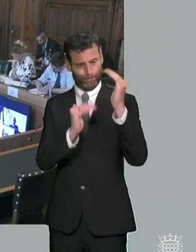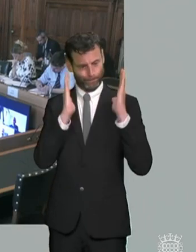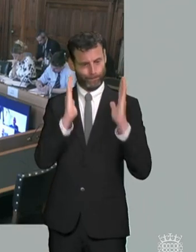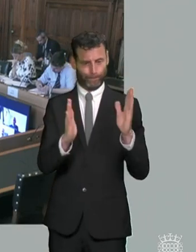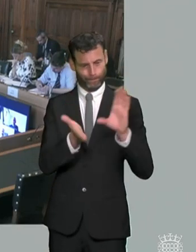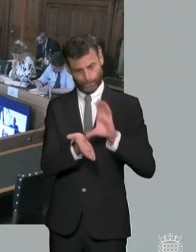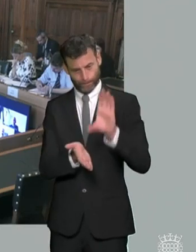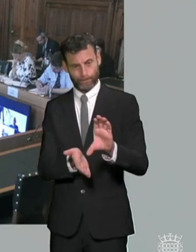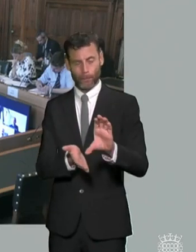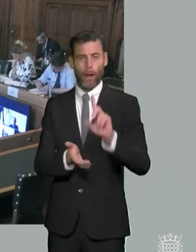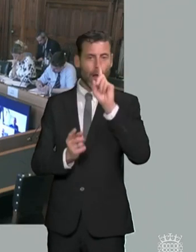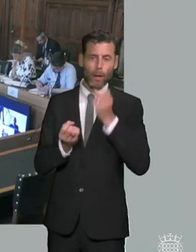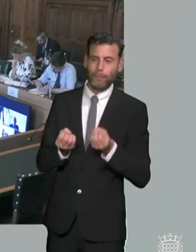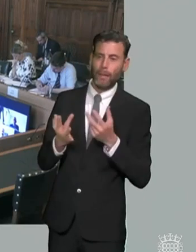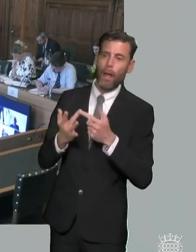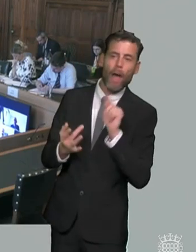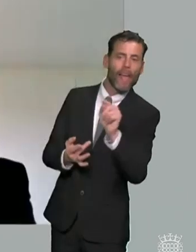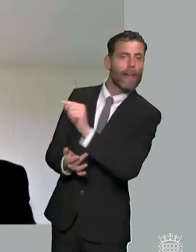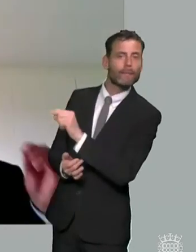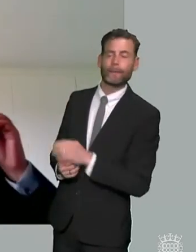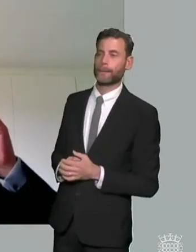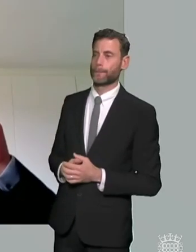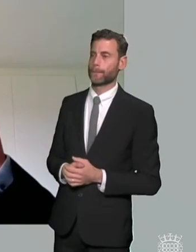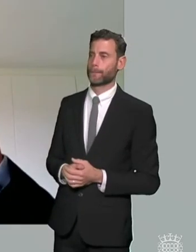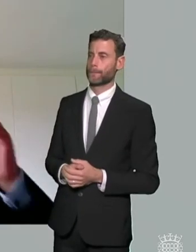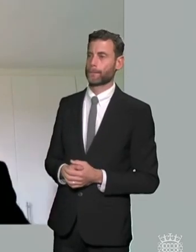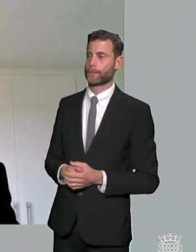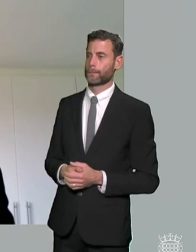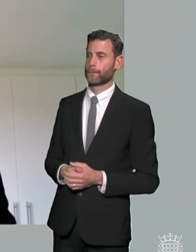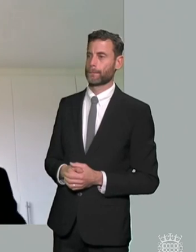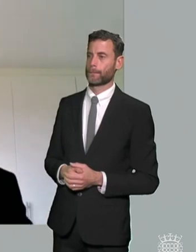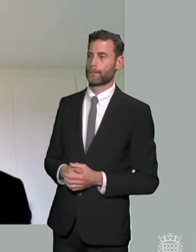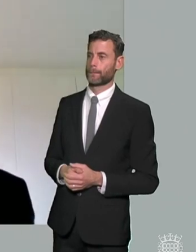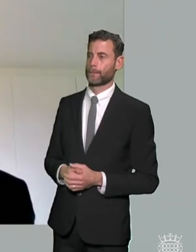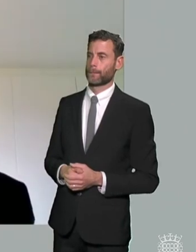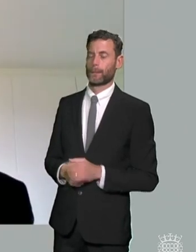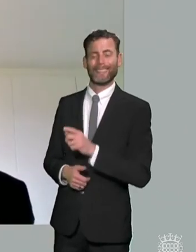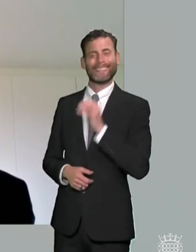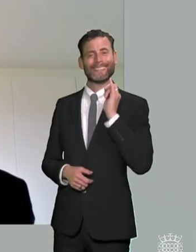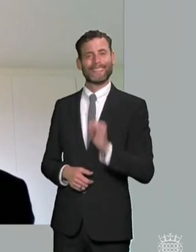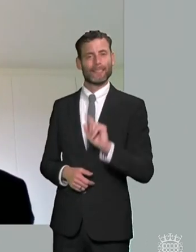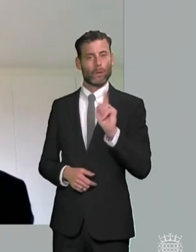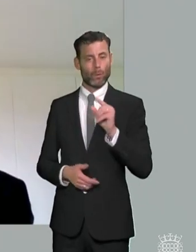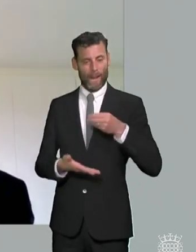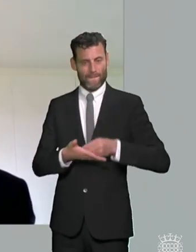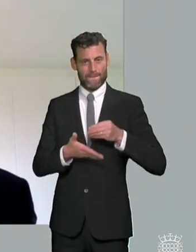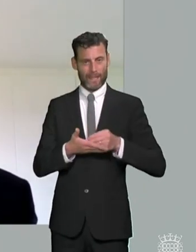michael um i think it's um the problem with arguing for ring fencing in one area of local